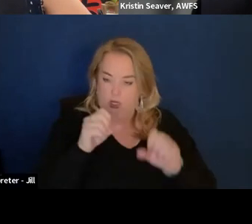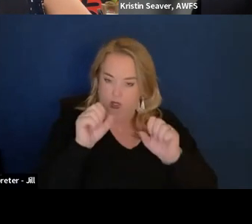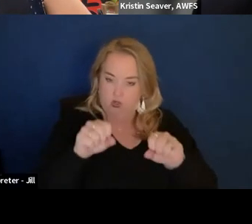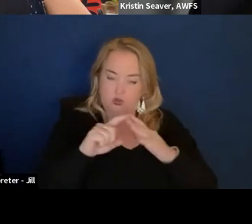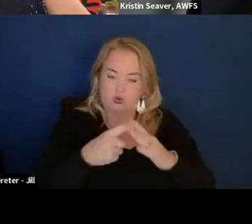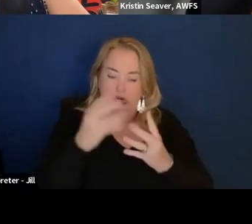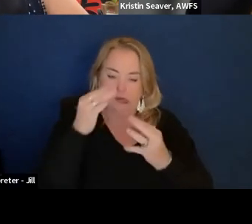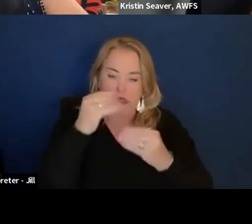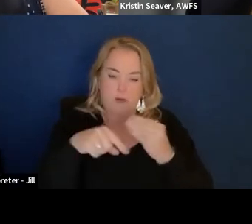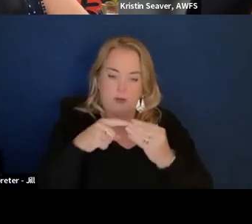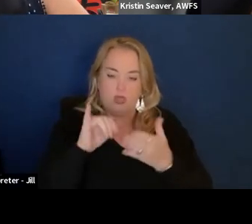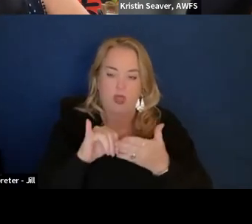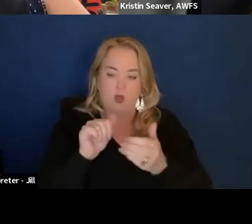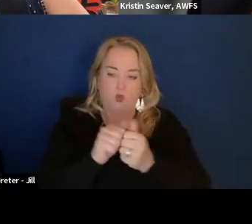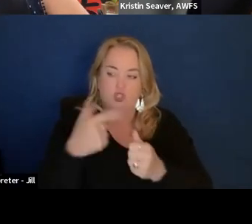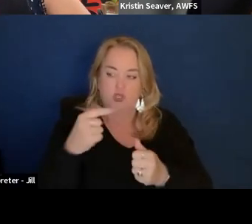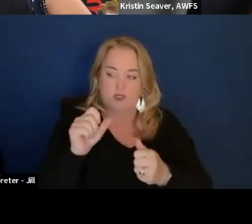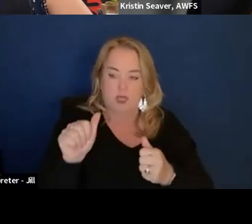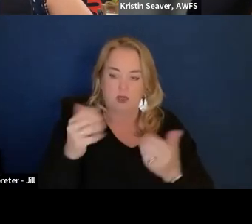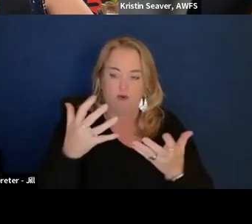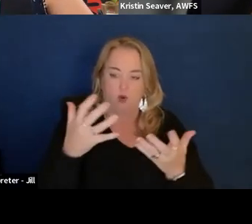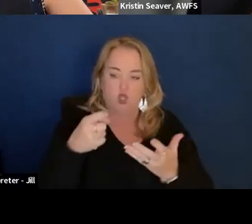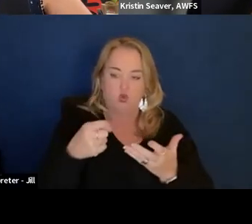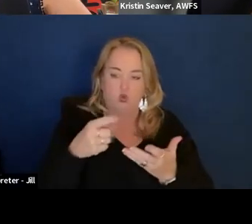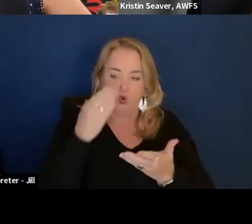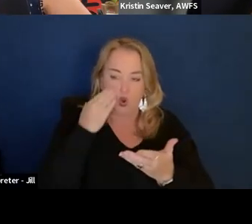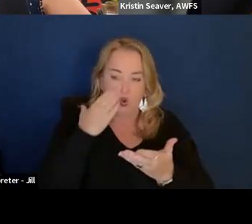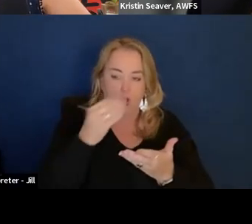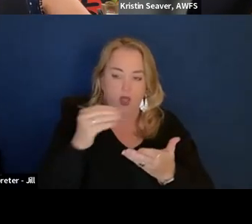just based on what you know and what you have learned and different application areas,